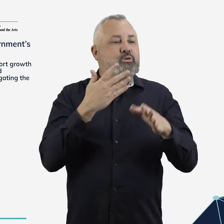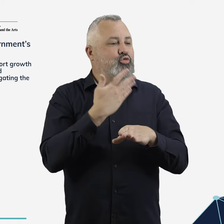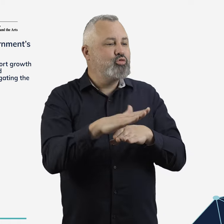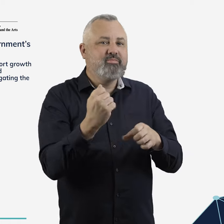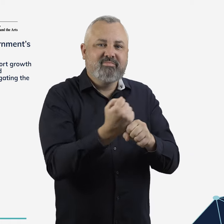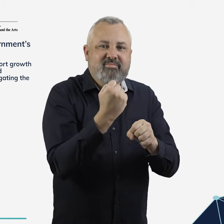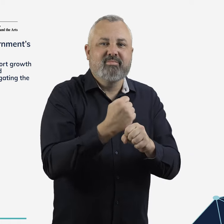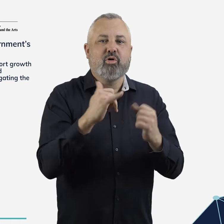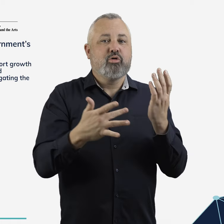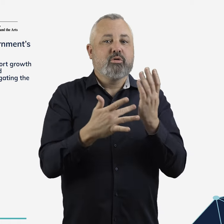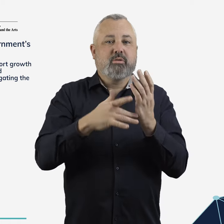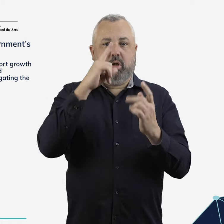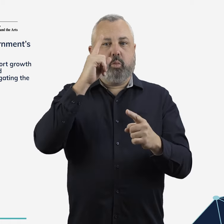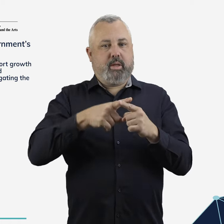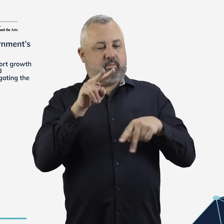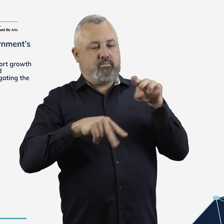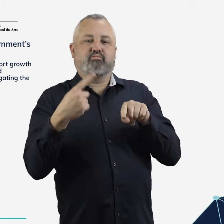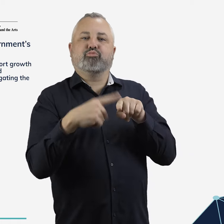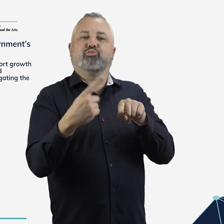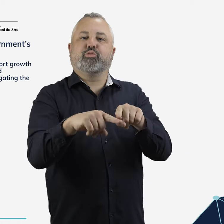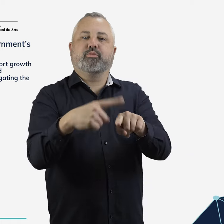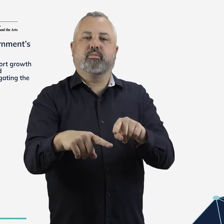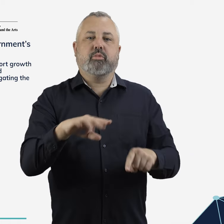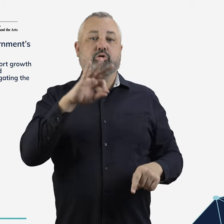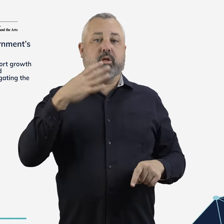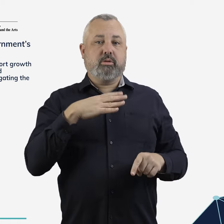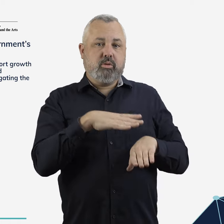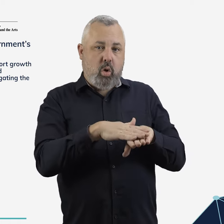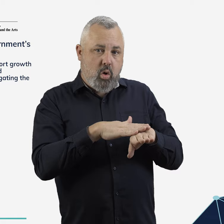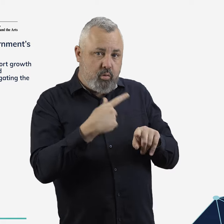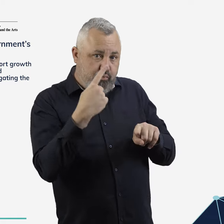support Australian aviation technology businesses to introduce new products with